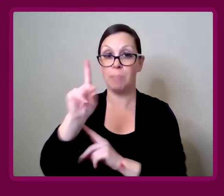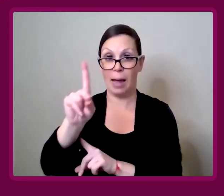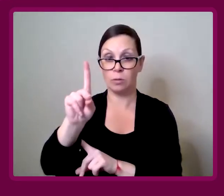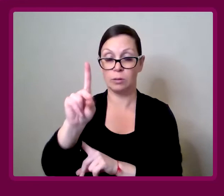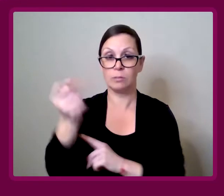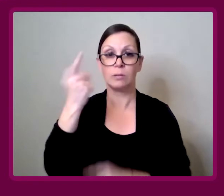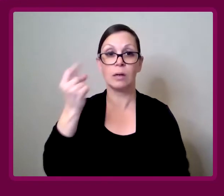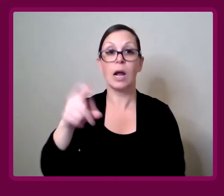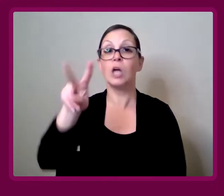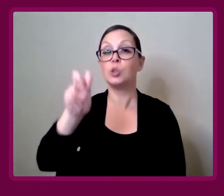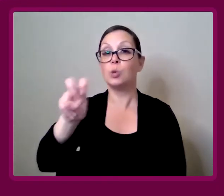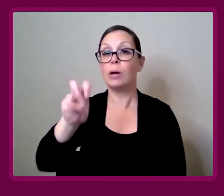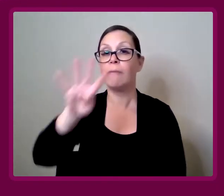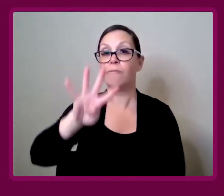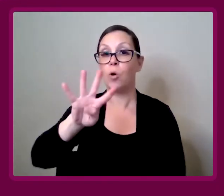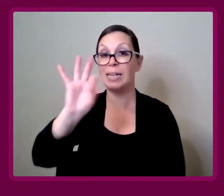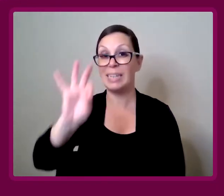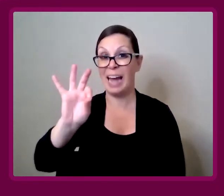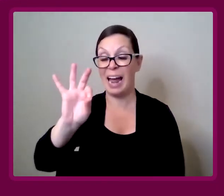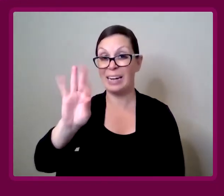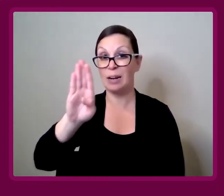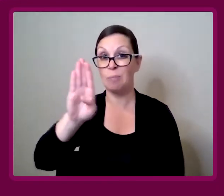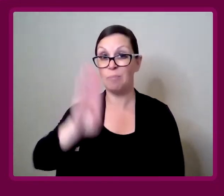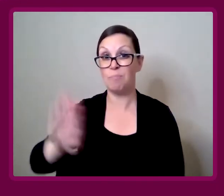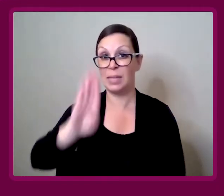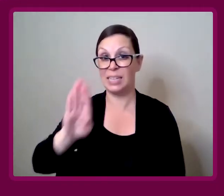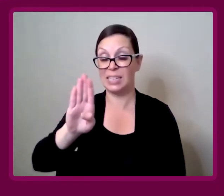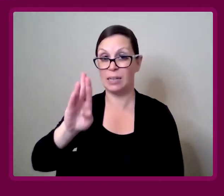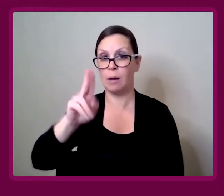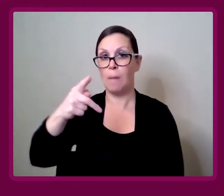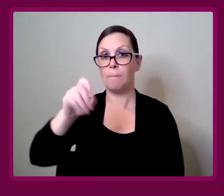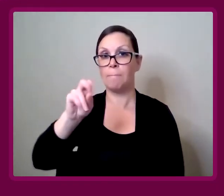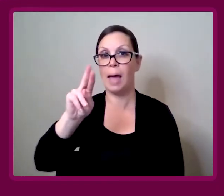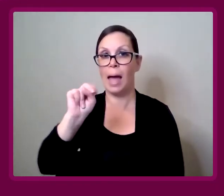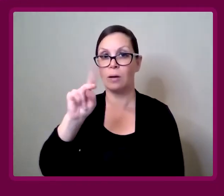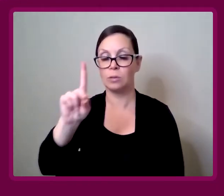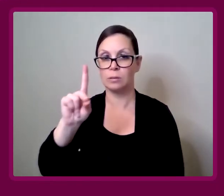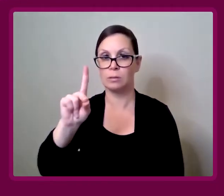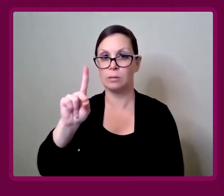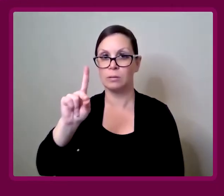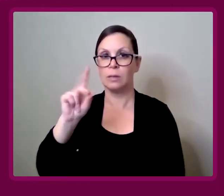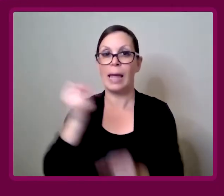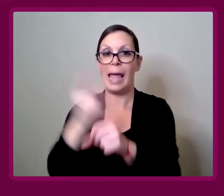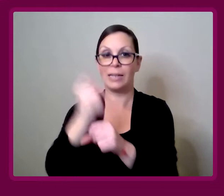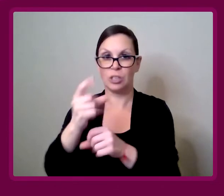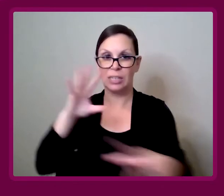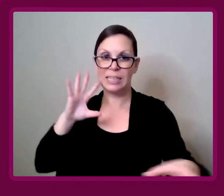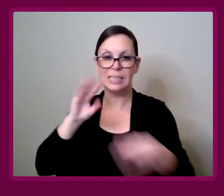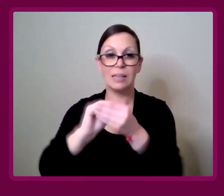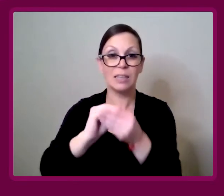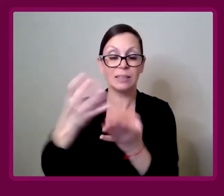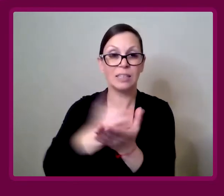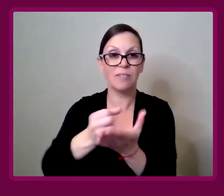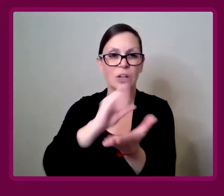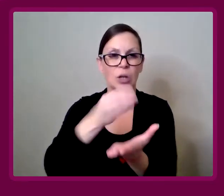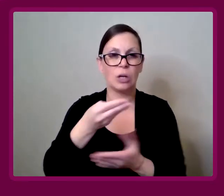£249 billion annually is the collective spend for disabled people.